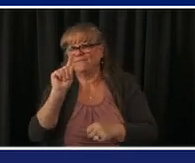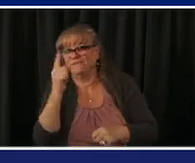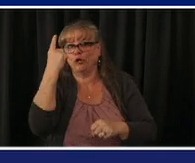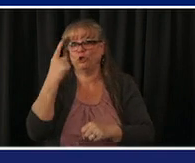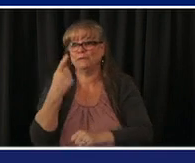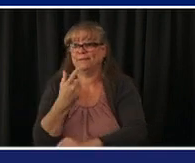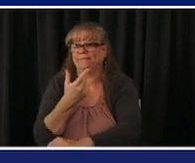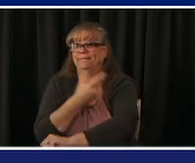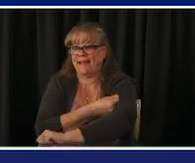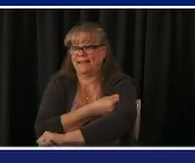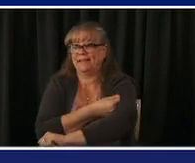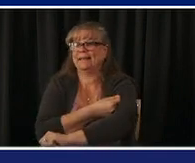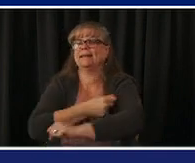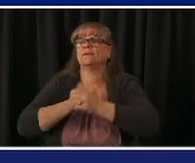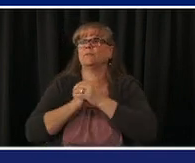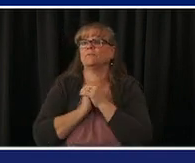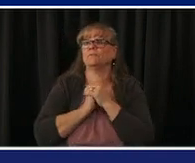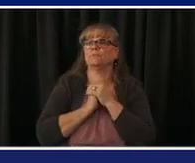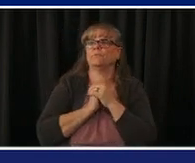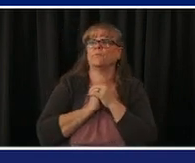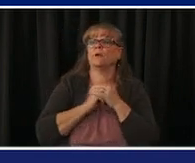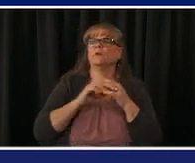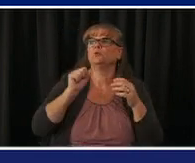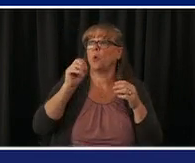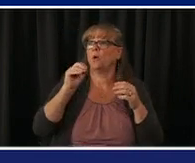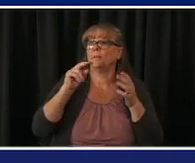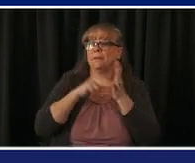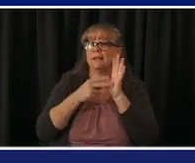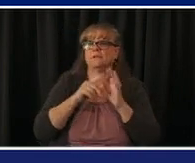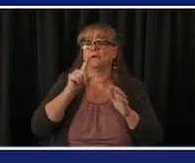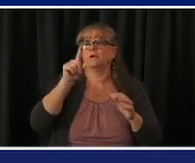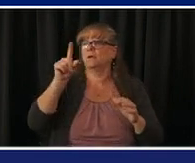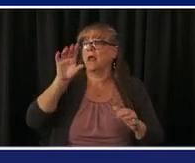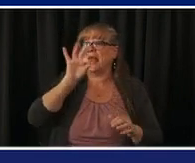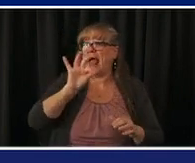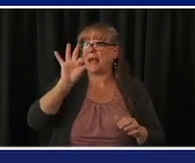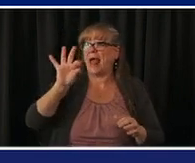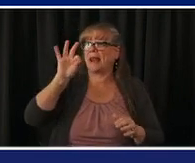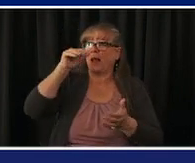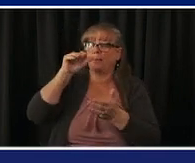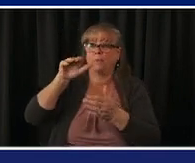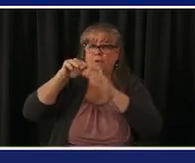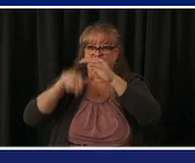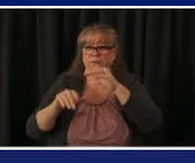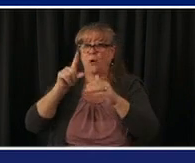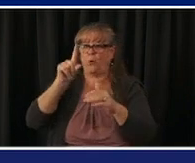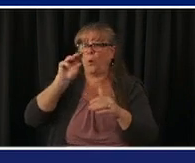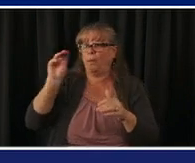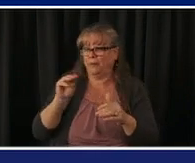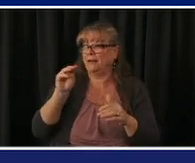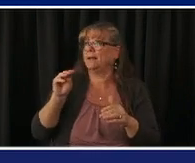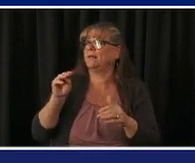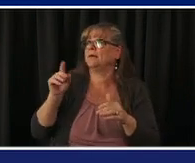fully vaccinated and a million five that uh got their first dose in that fully vaccinated number